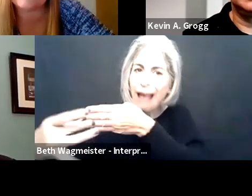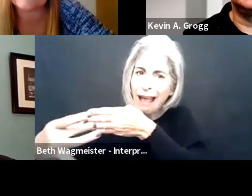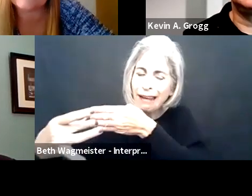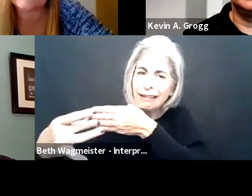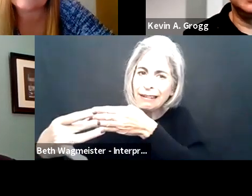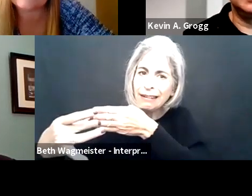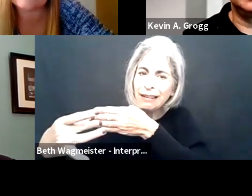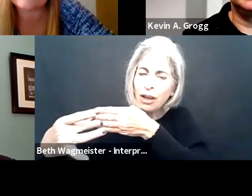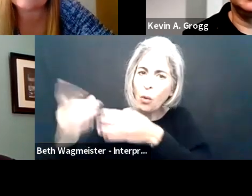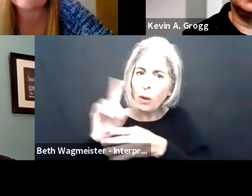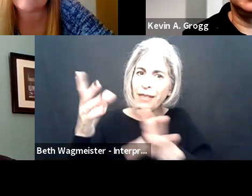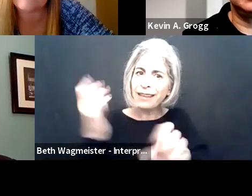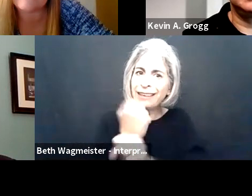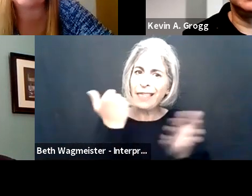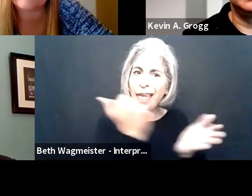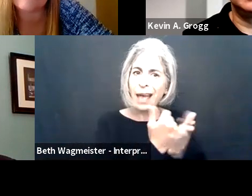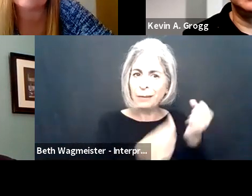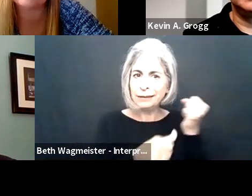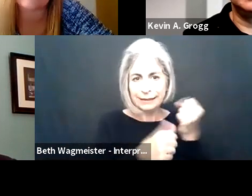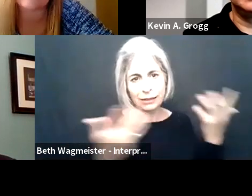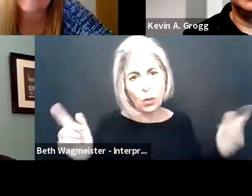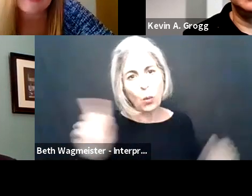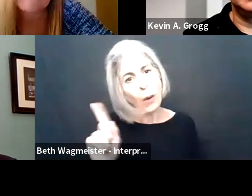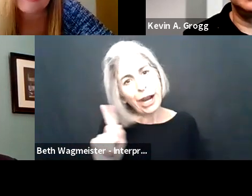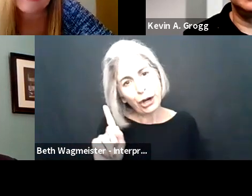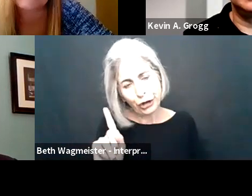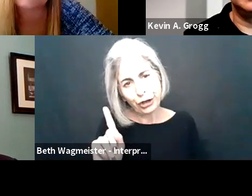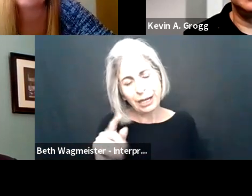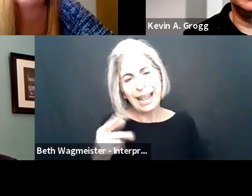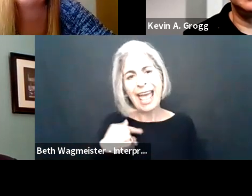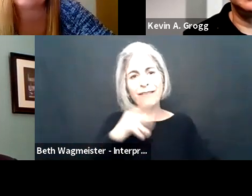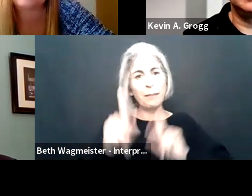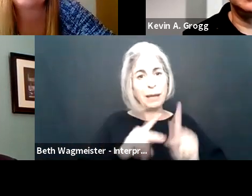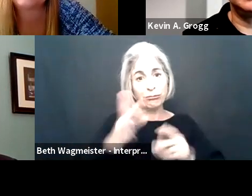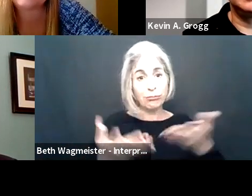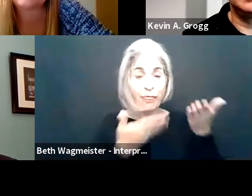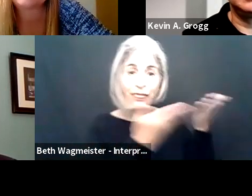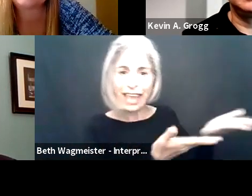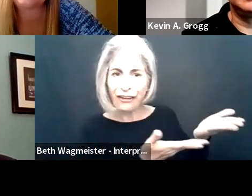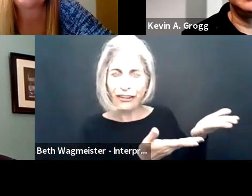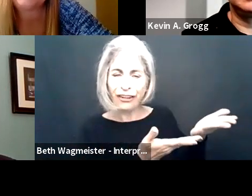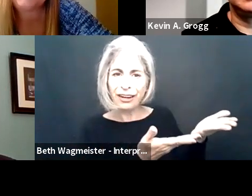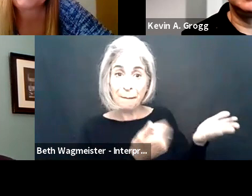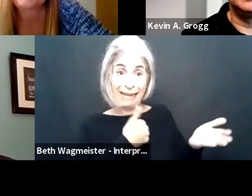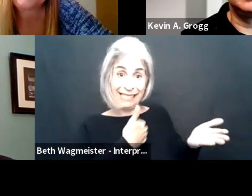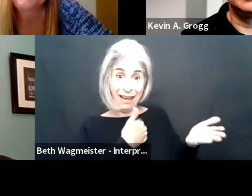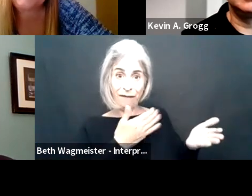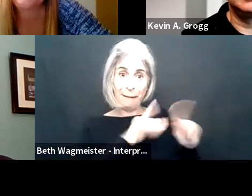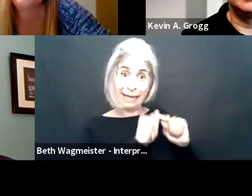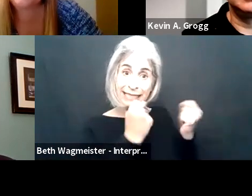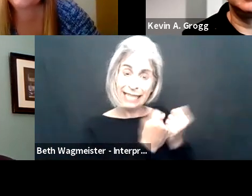your employees' needs and being able to guide them as to where they can get